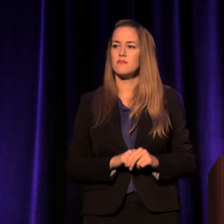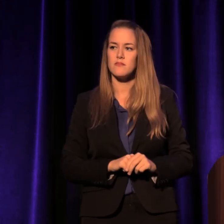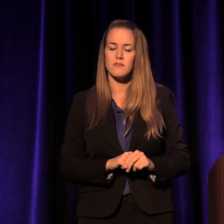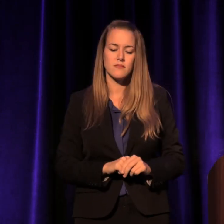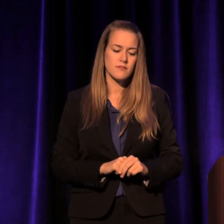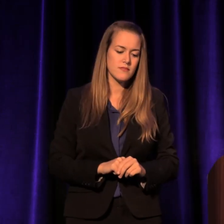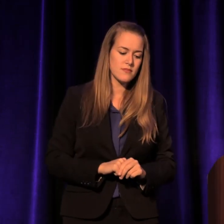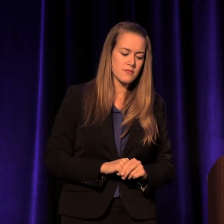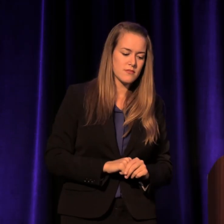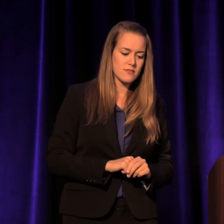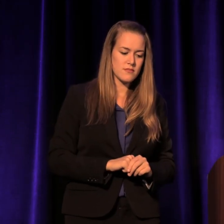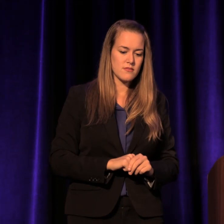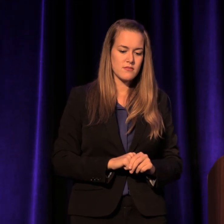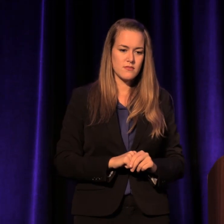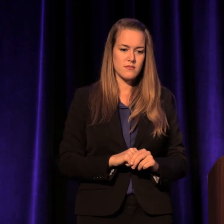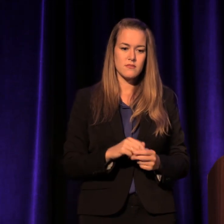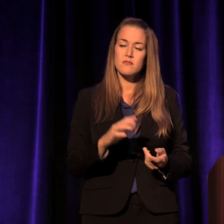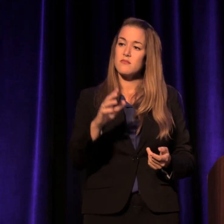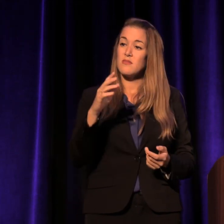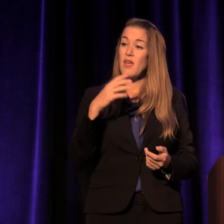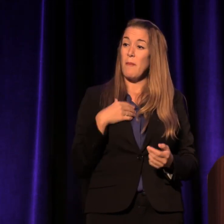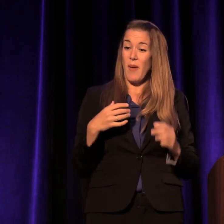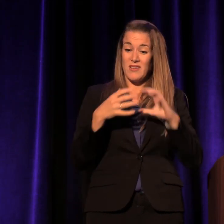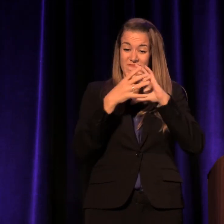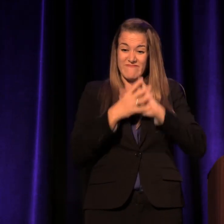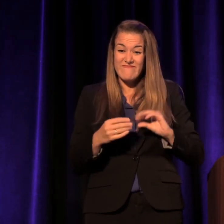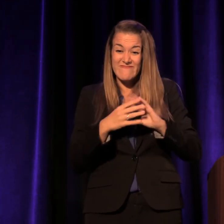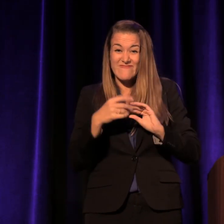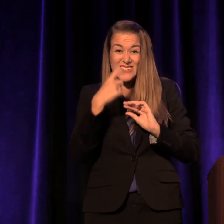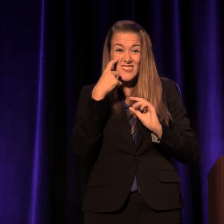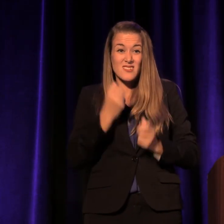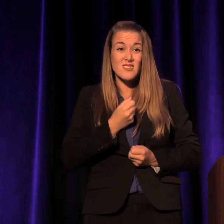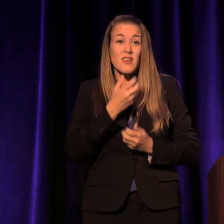I understand the stories I just told you are sad stories,